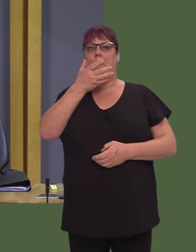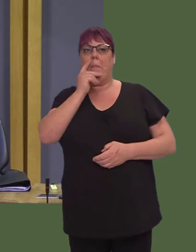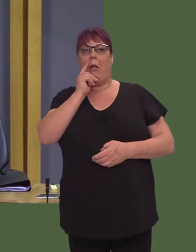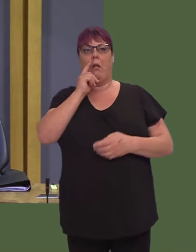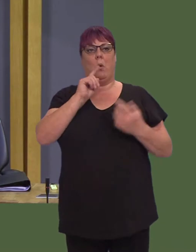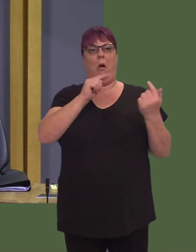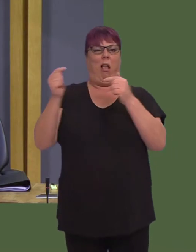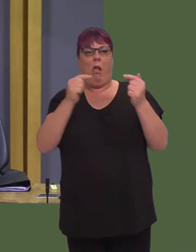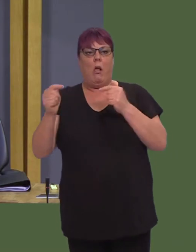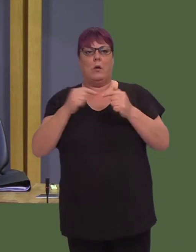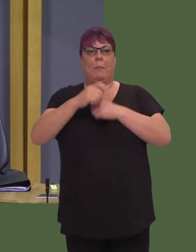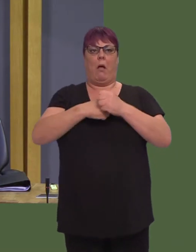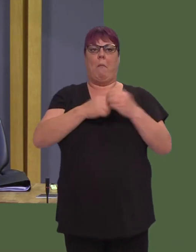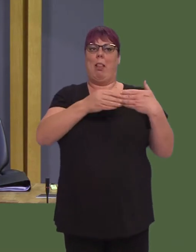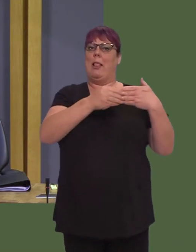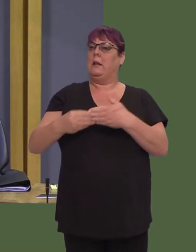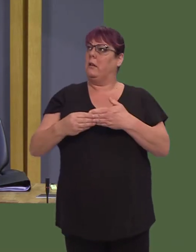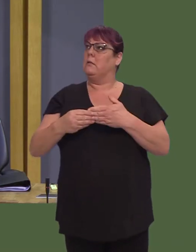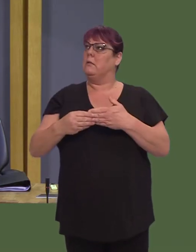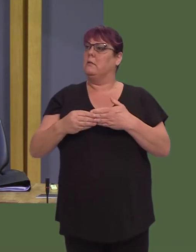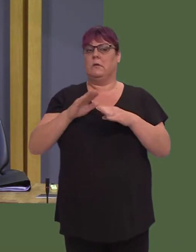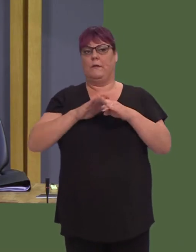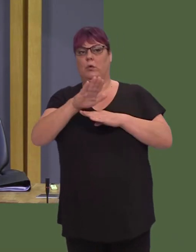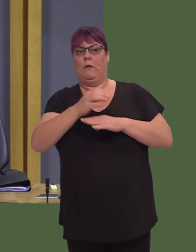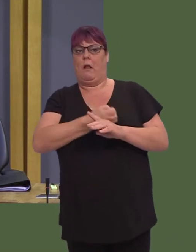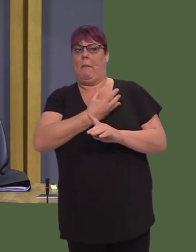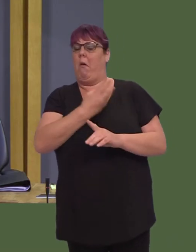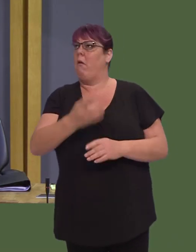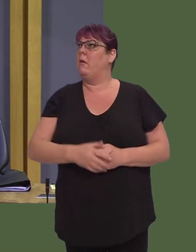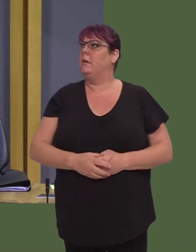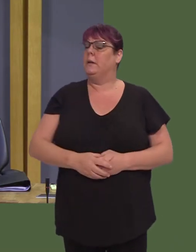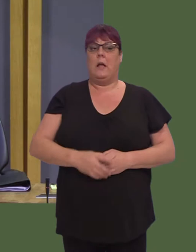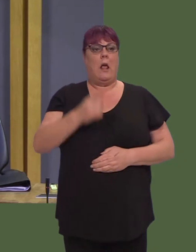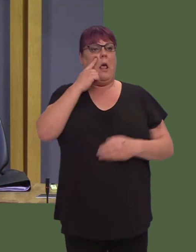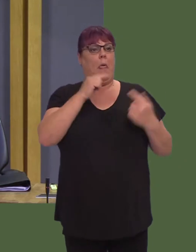Reports from the first hustings held last week in the battle to replace you certainly